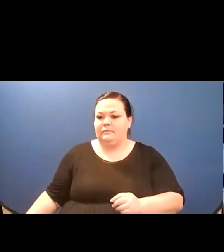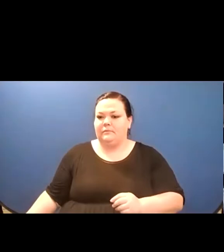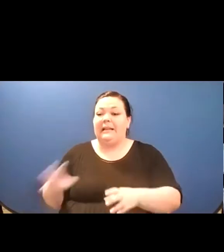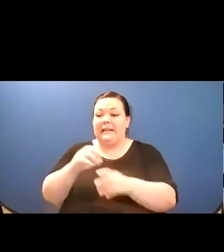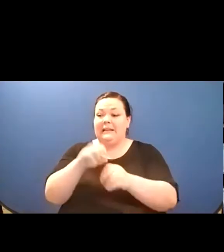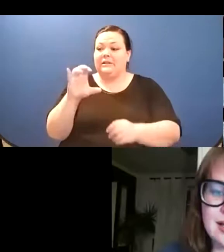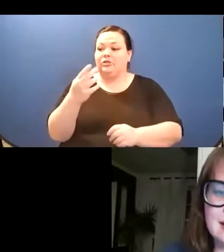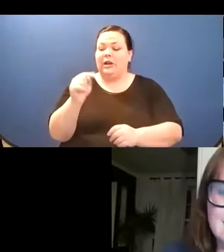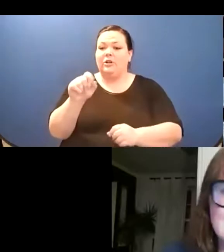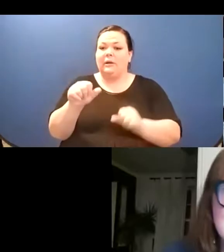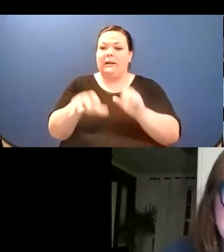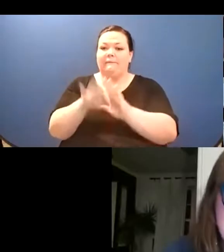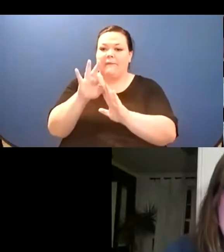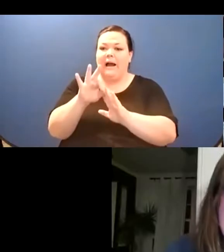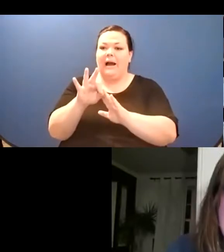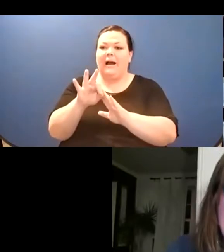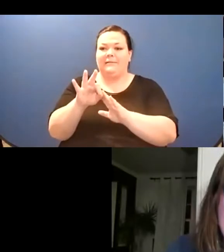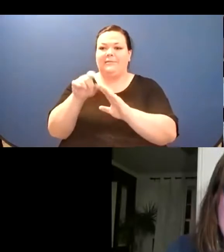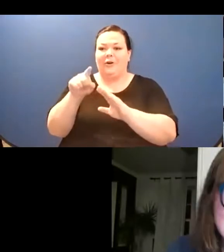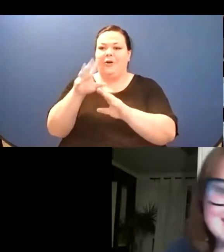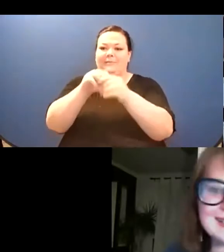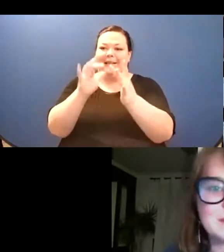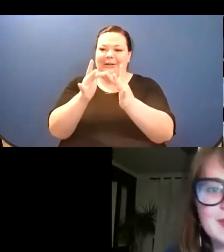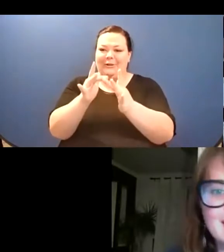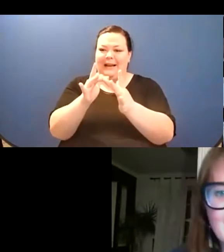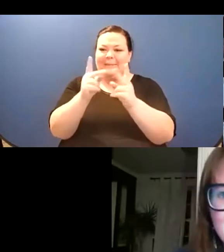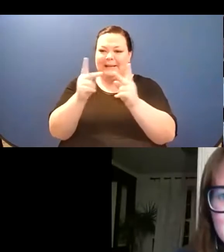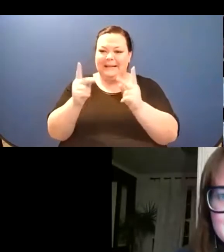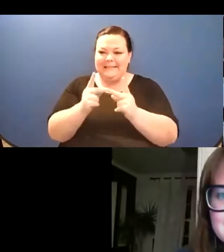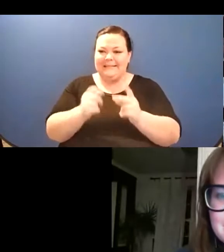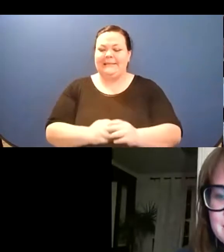so I'll tell you a little bit about Aditi, we'll, um, ask her to read her poems and then we'll,